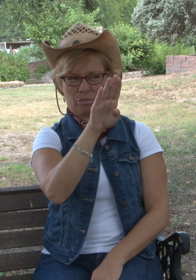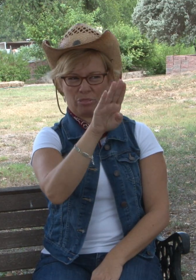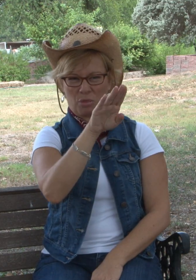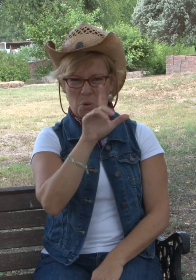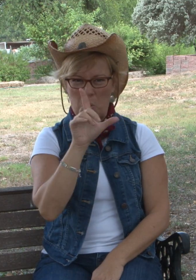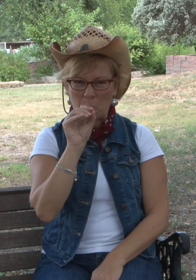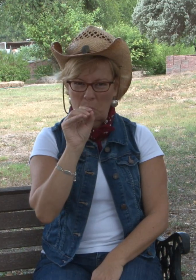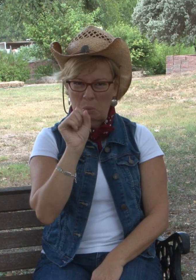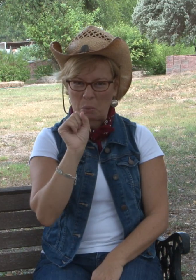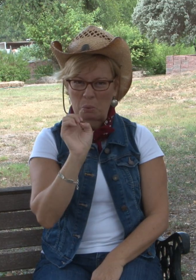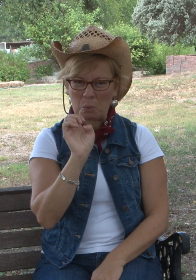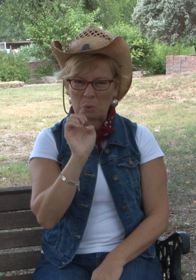It's a little bit loose.